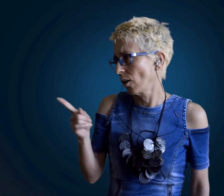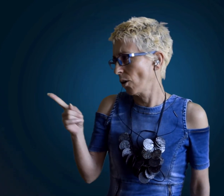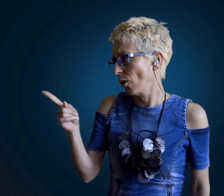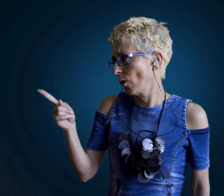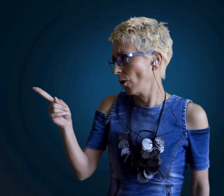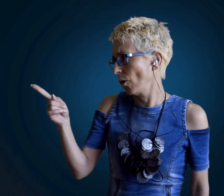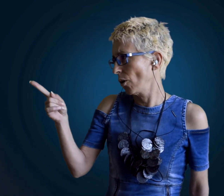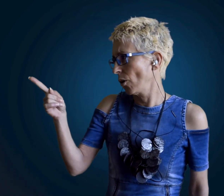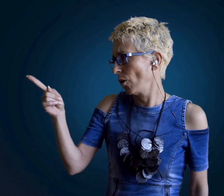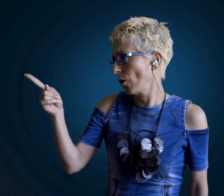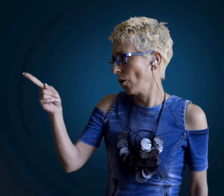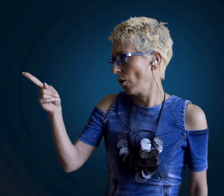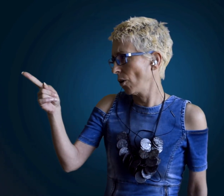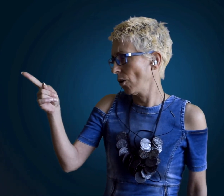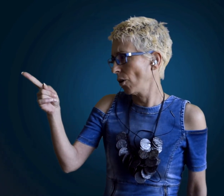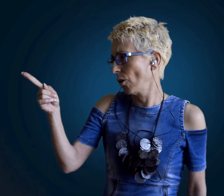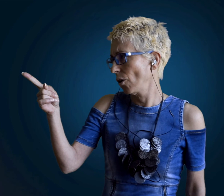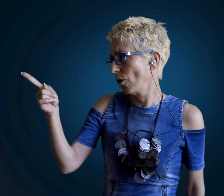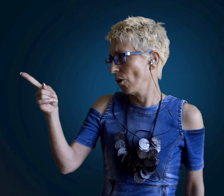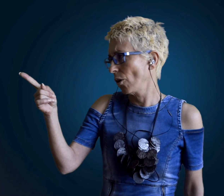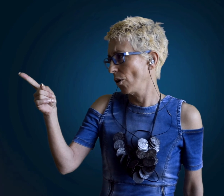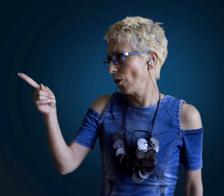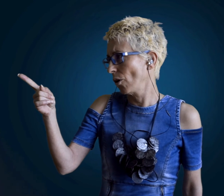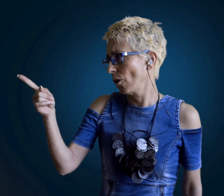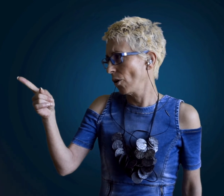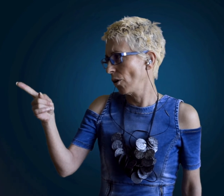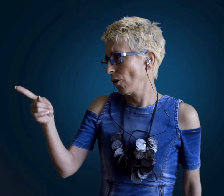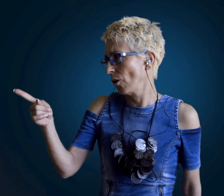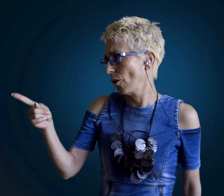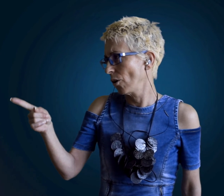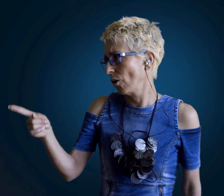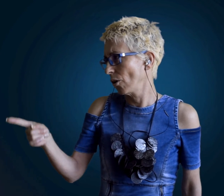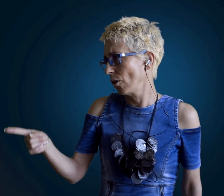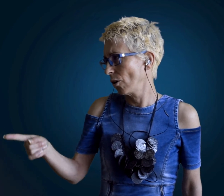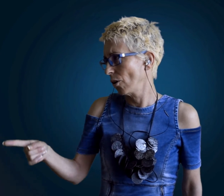to him